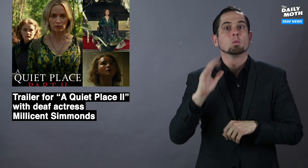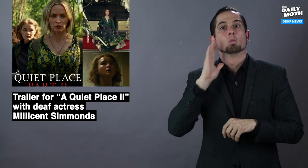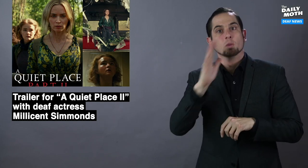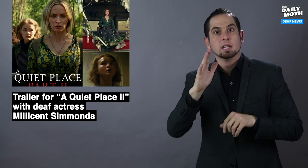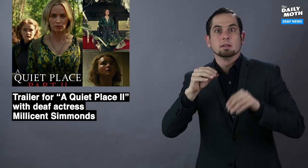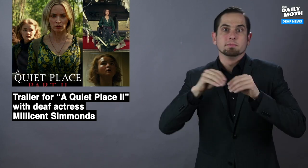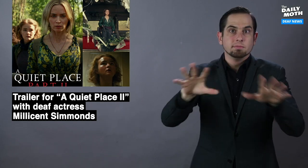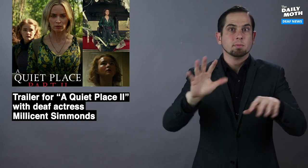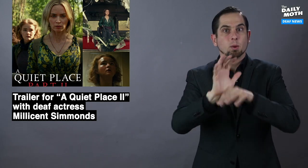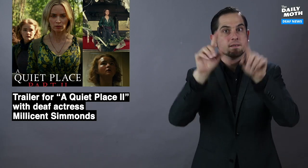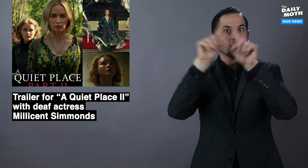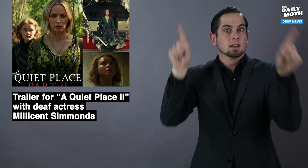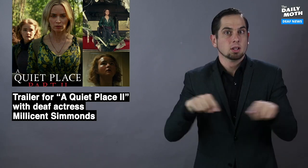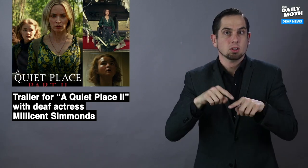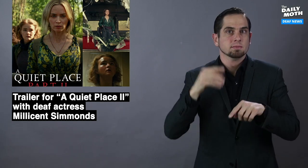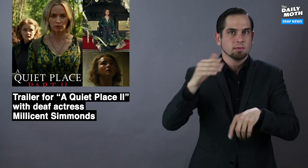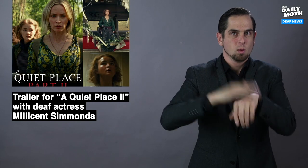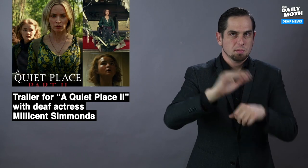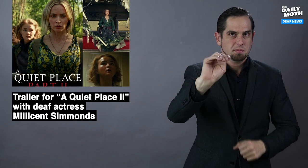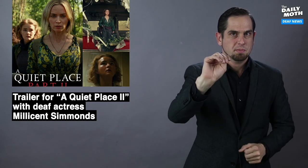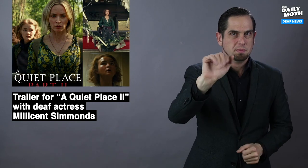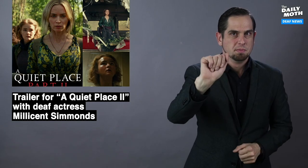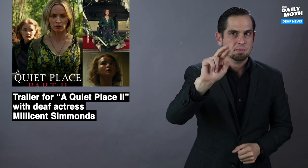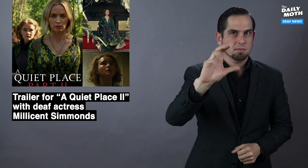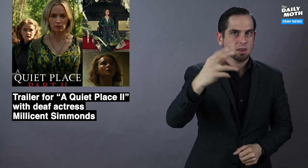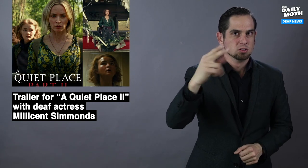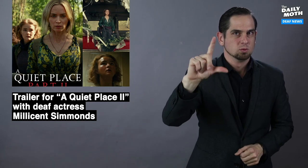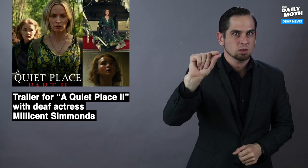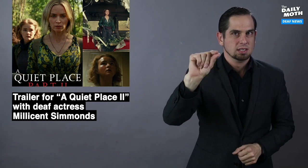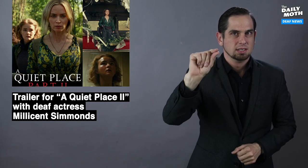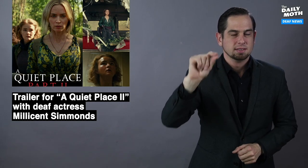It will be in theaters on March 20.